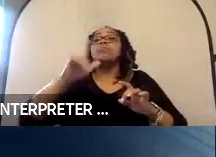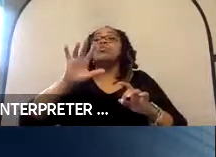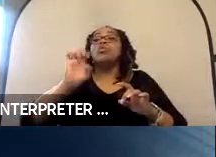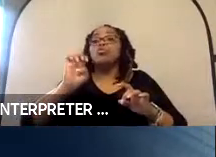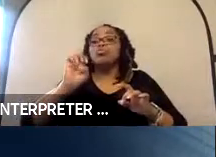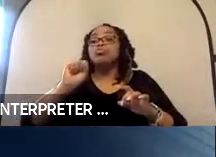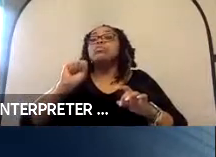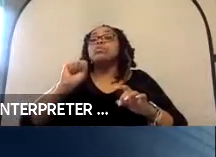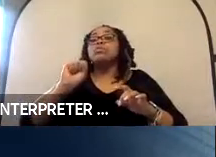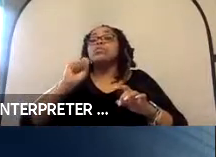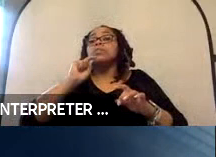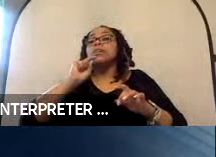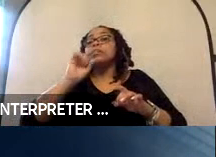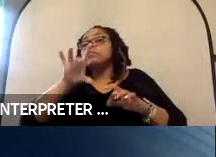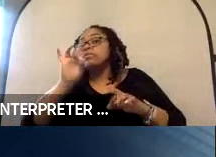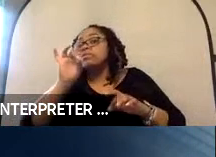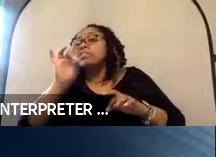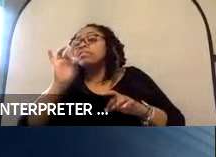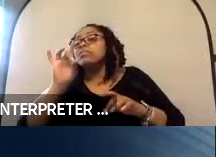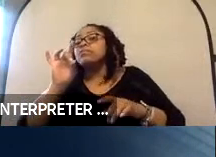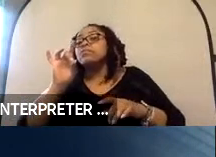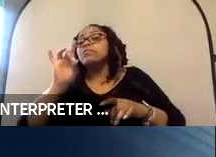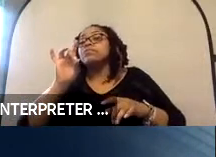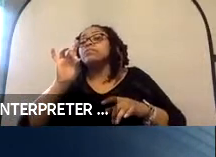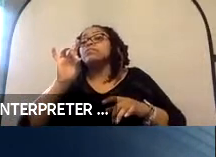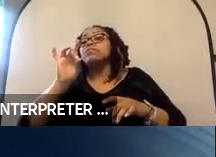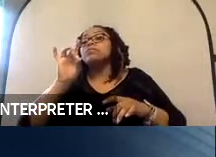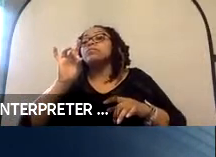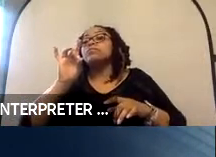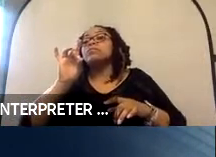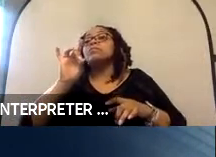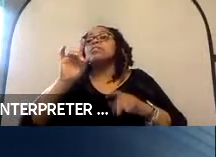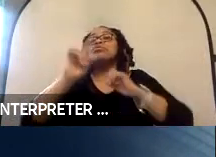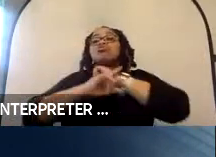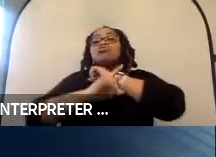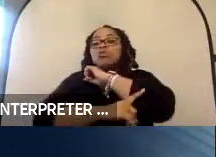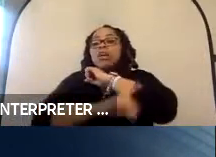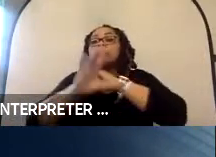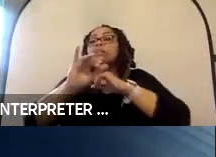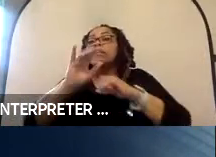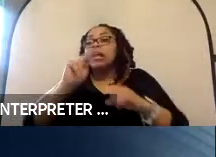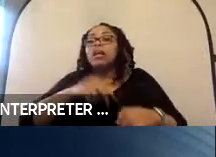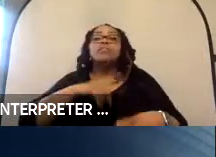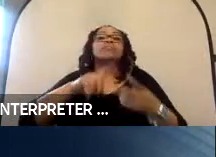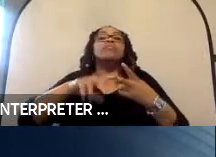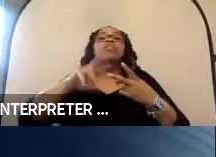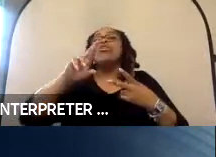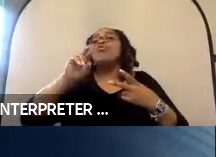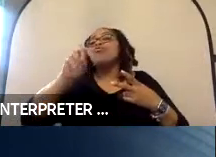detect, you know the pylon, the trash can, the road sign, people at the bus stop, and